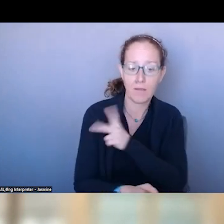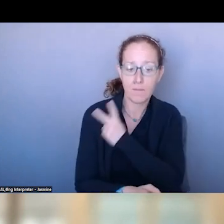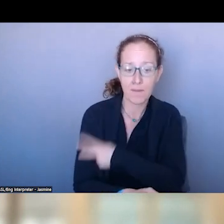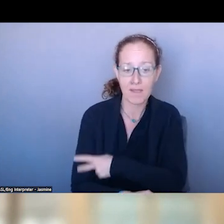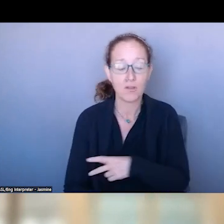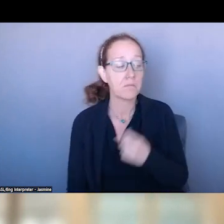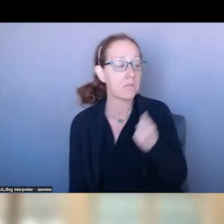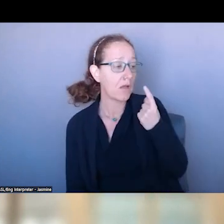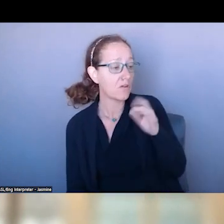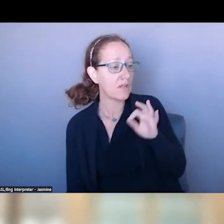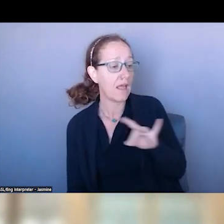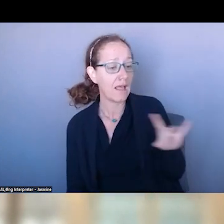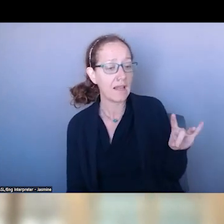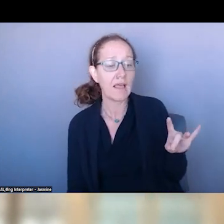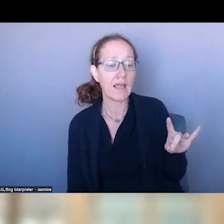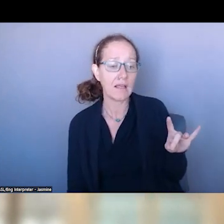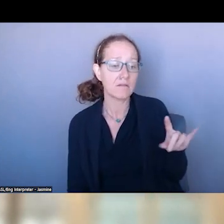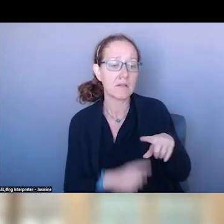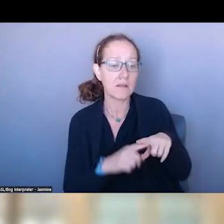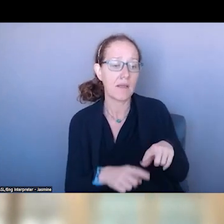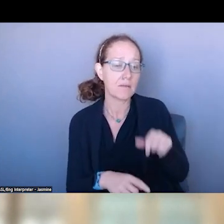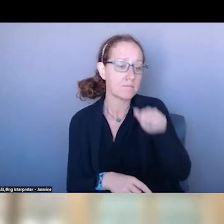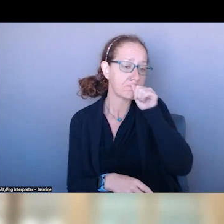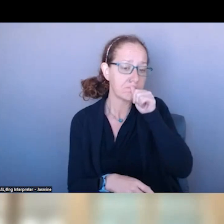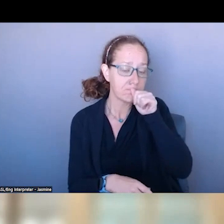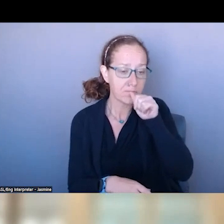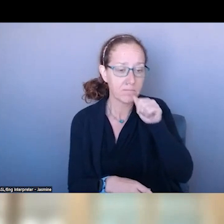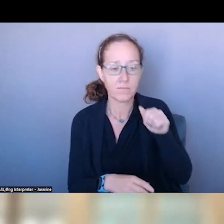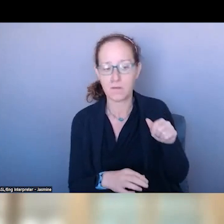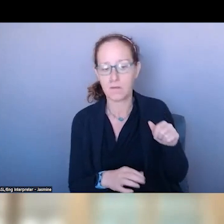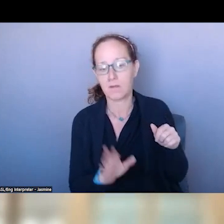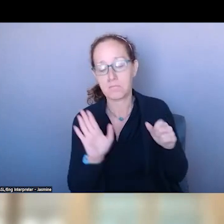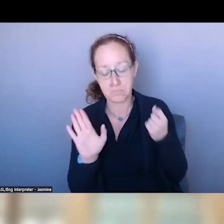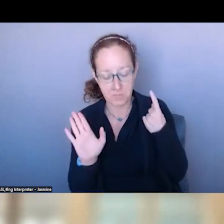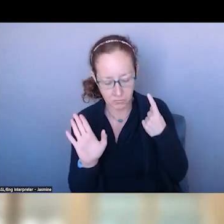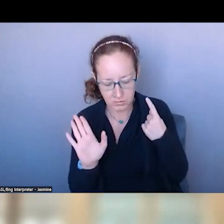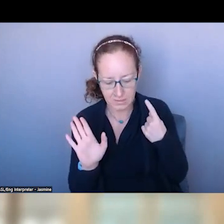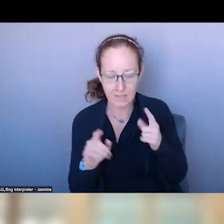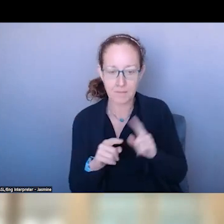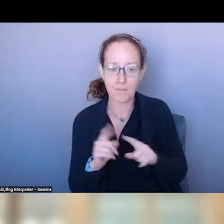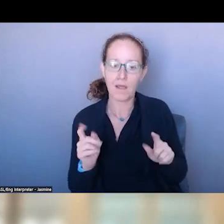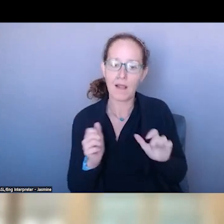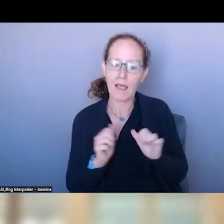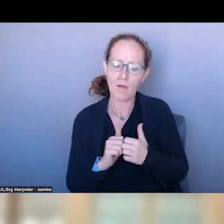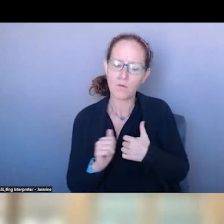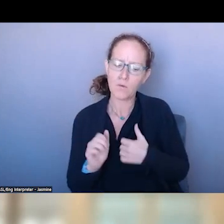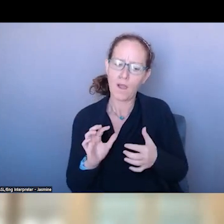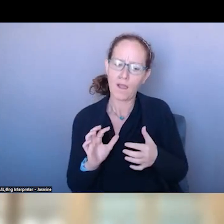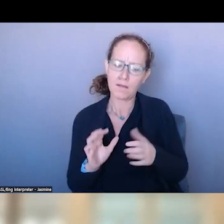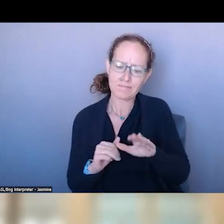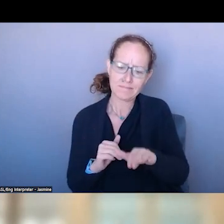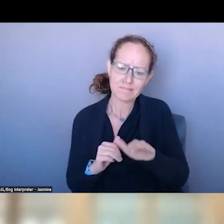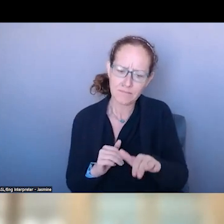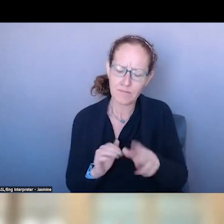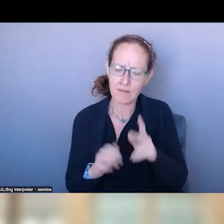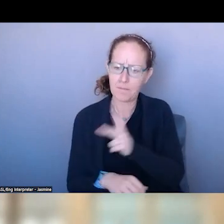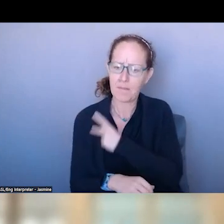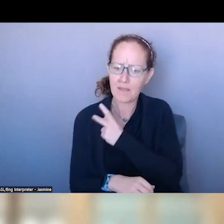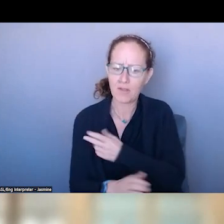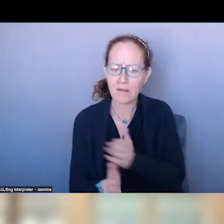UNDERSTAND THAT, BUT I NEED SOMEONE TO SAY DO YOU FEEL